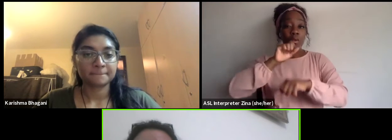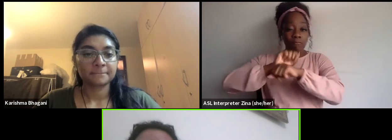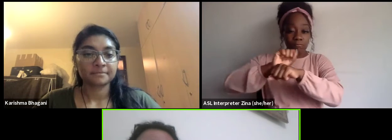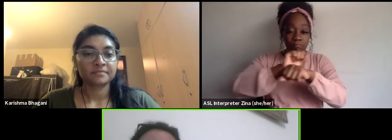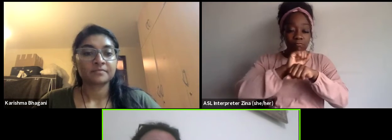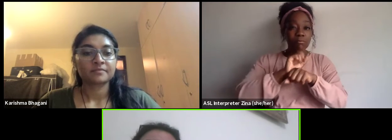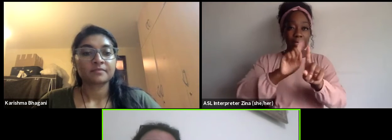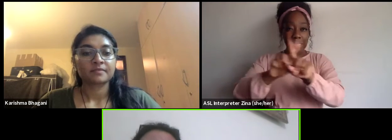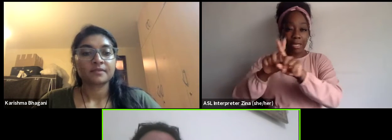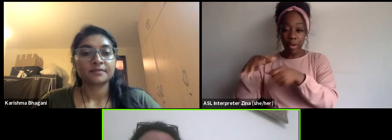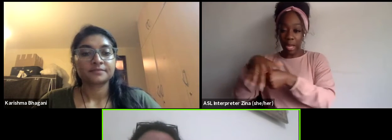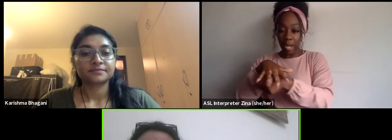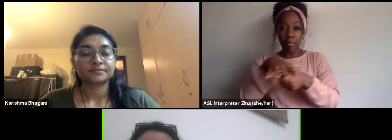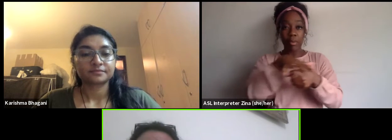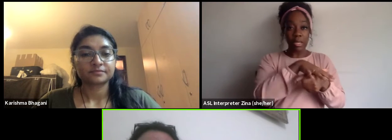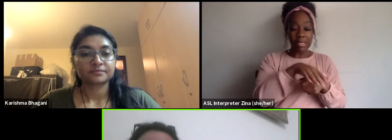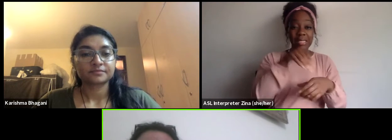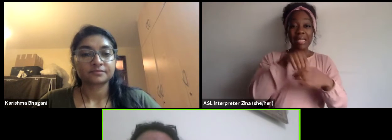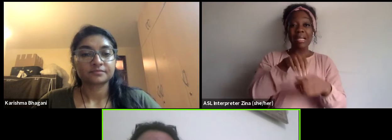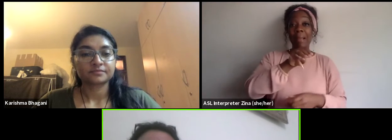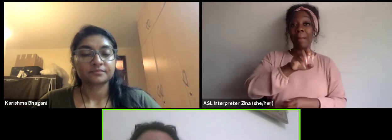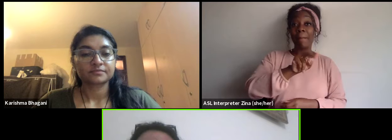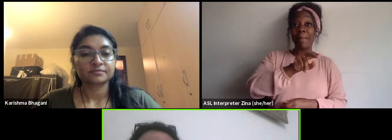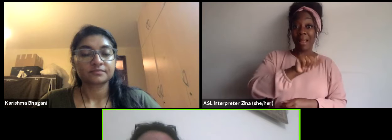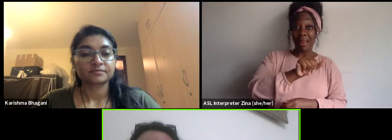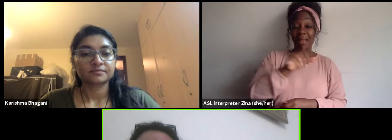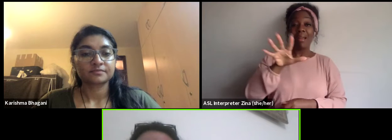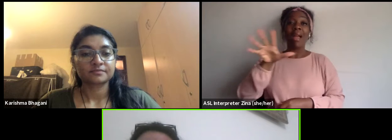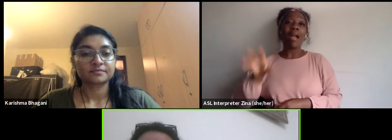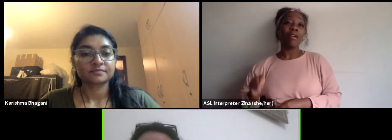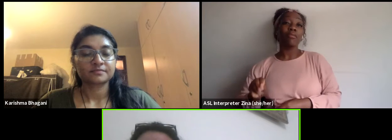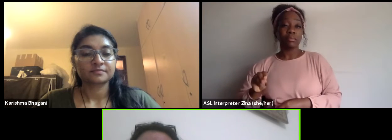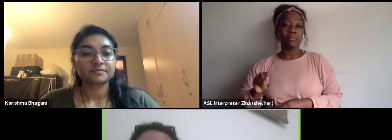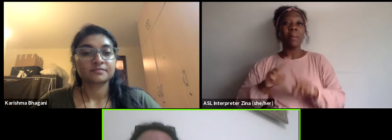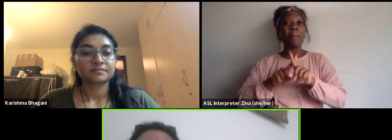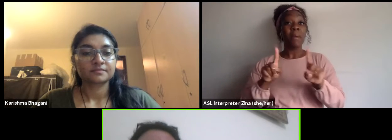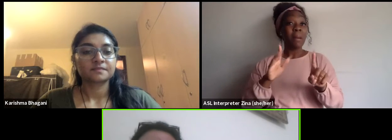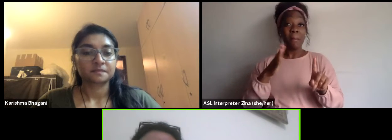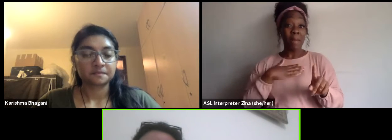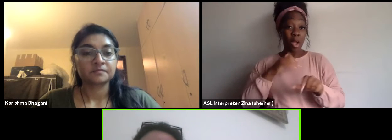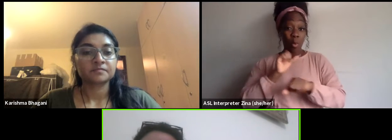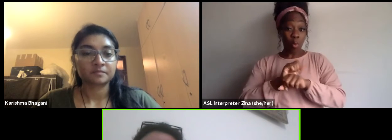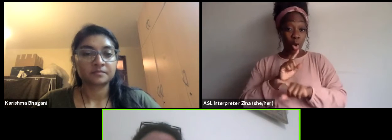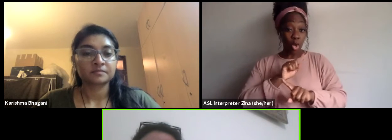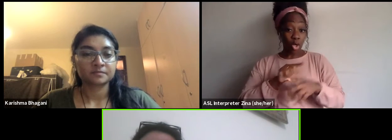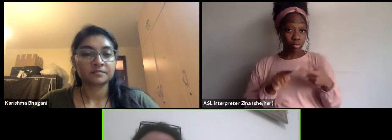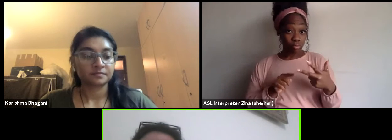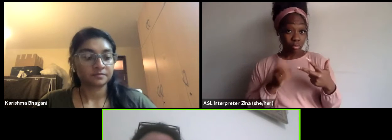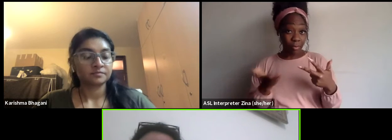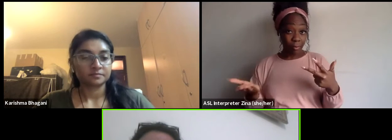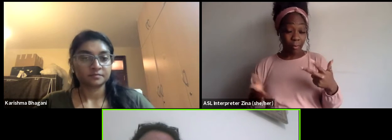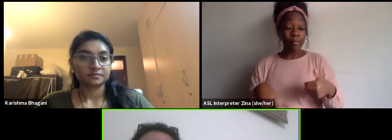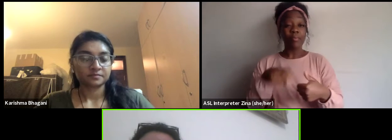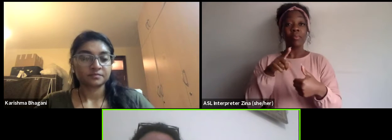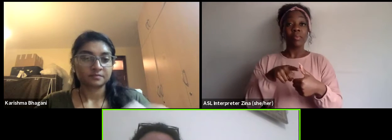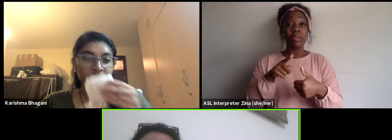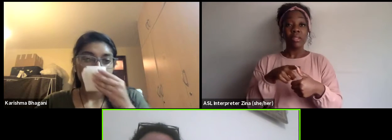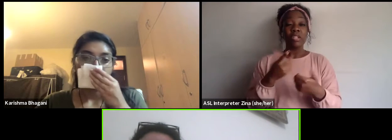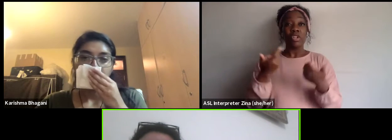My work consists of working basically all three pillar, democratizing access to information about resources